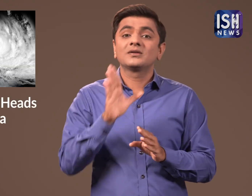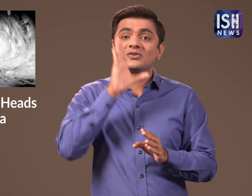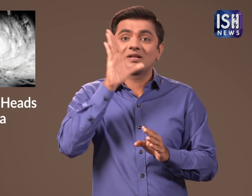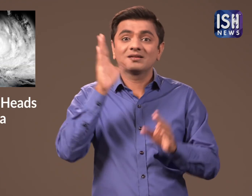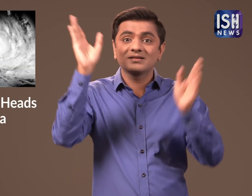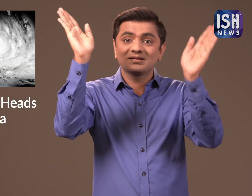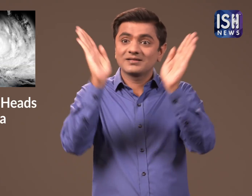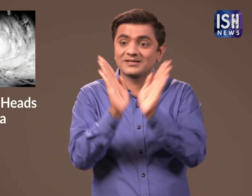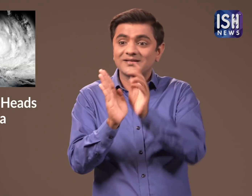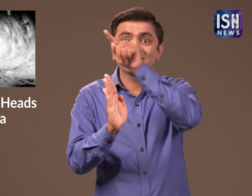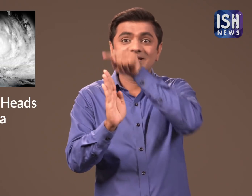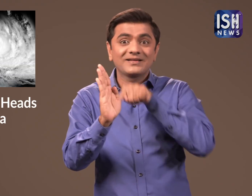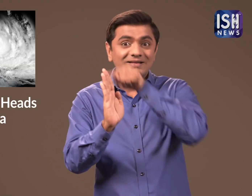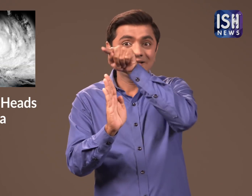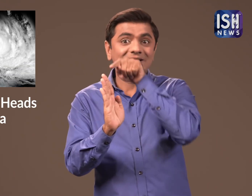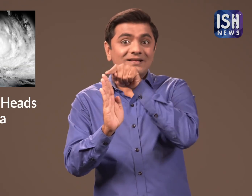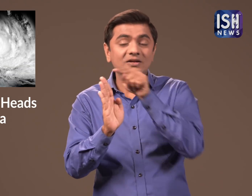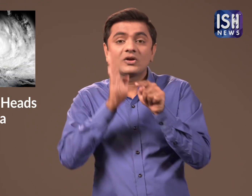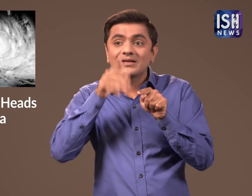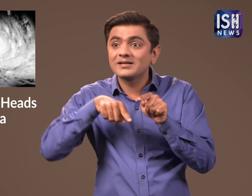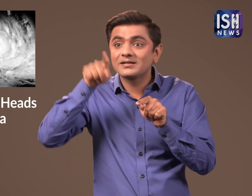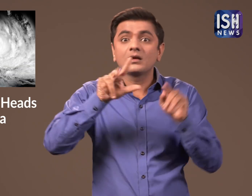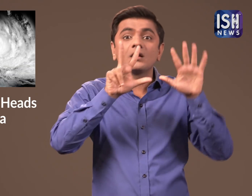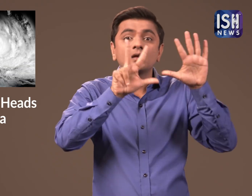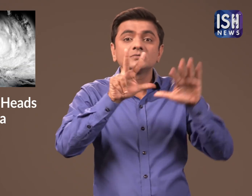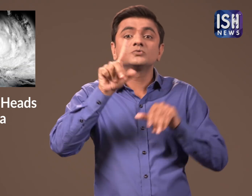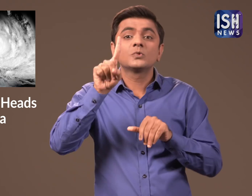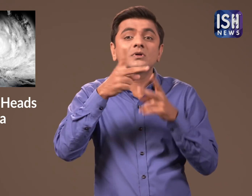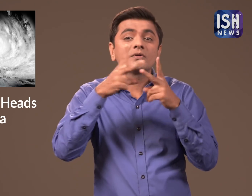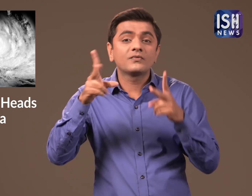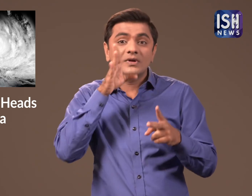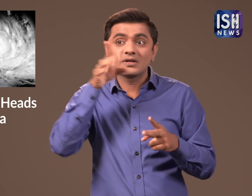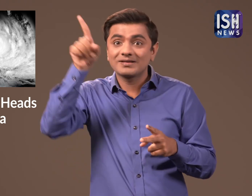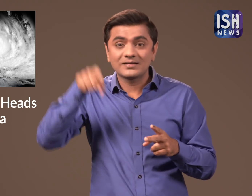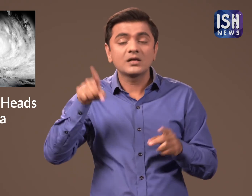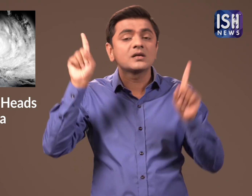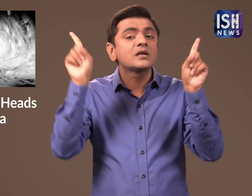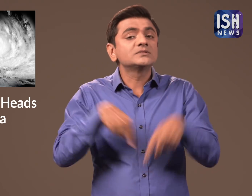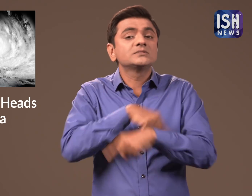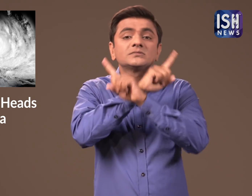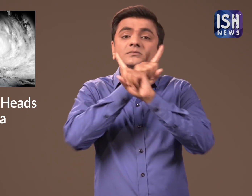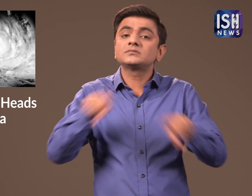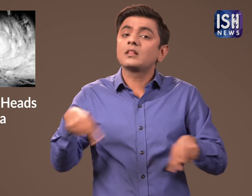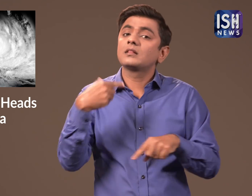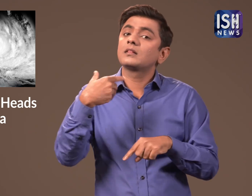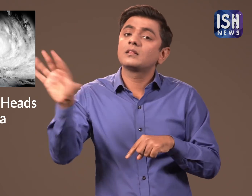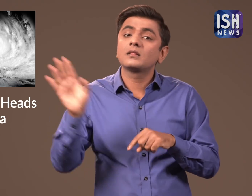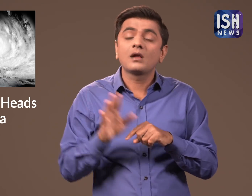81 trains travelling to and from coastal cities have been cancelled.